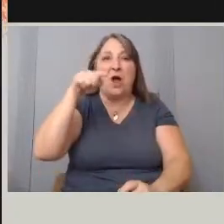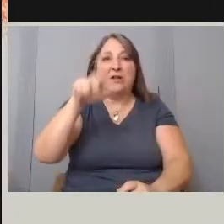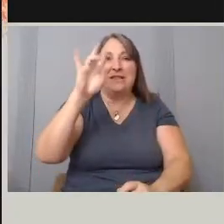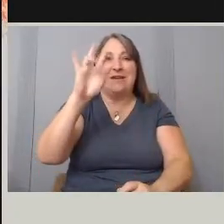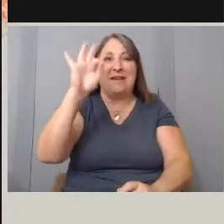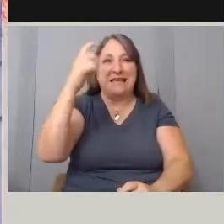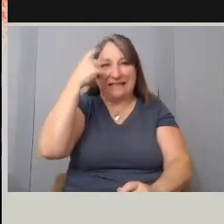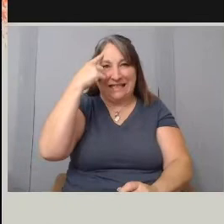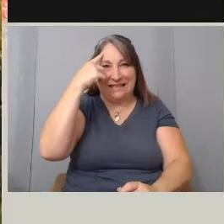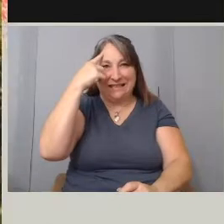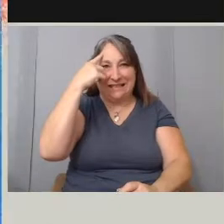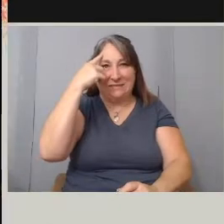They don't know.